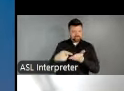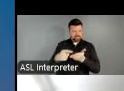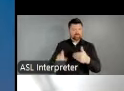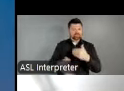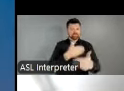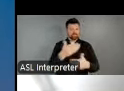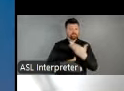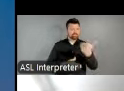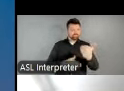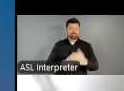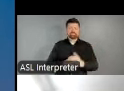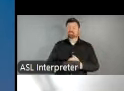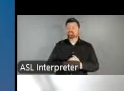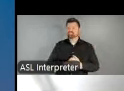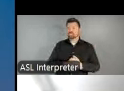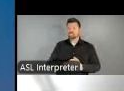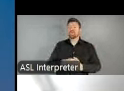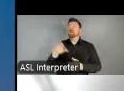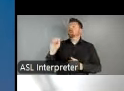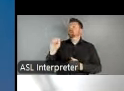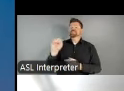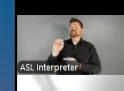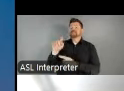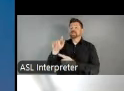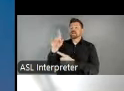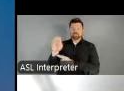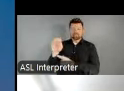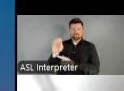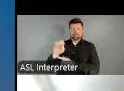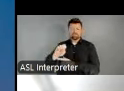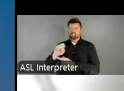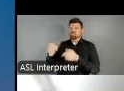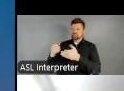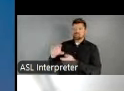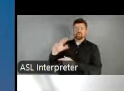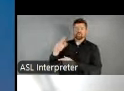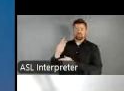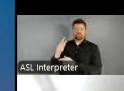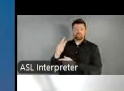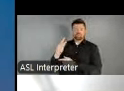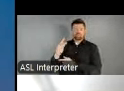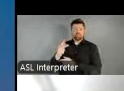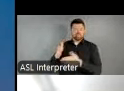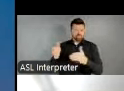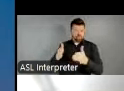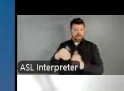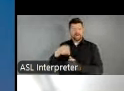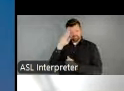current Executive Director of Third Way Creative. If you have questions, feel free to jot them down